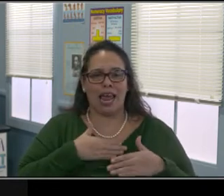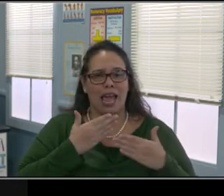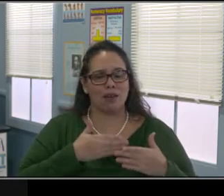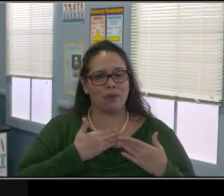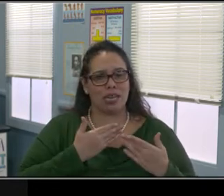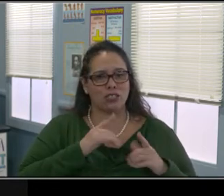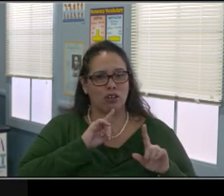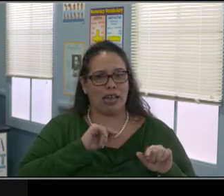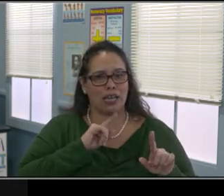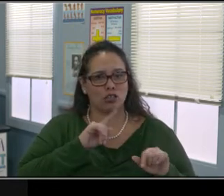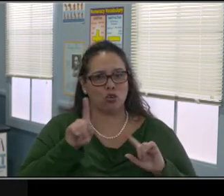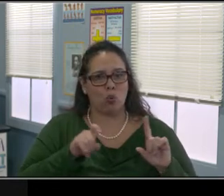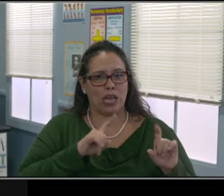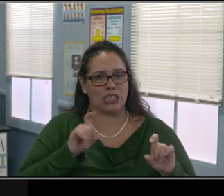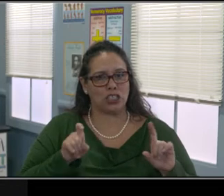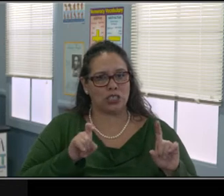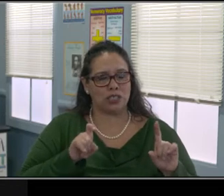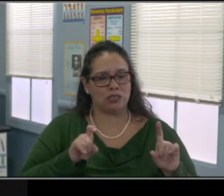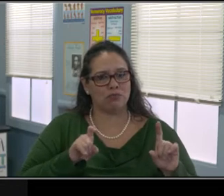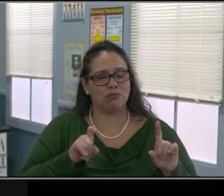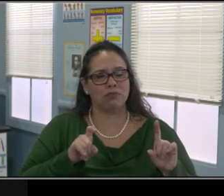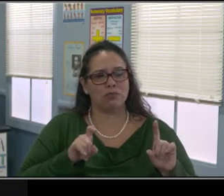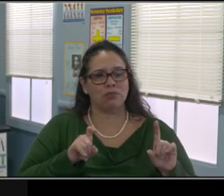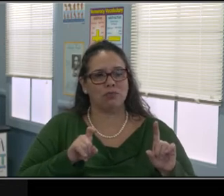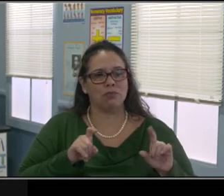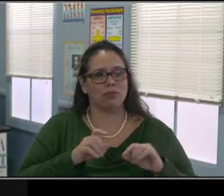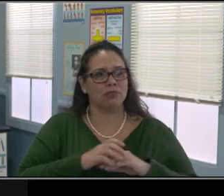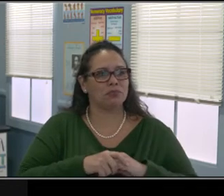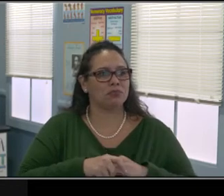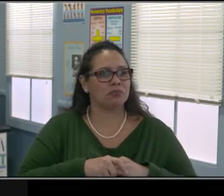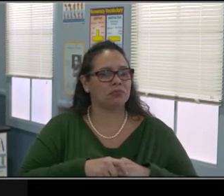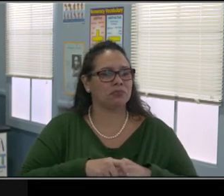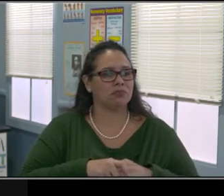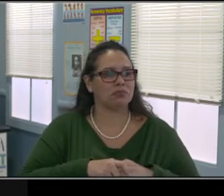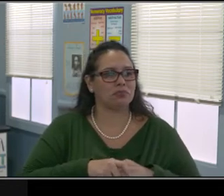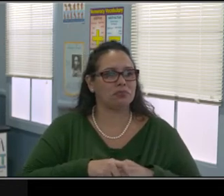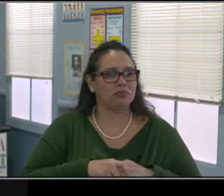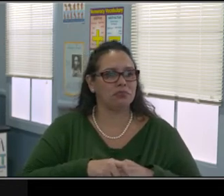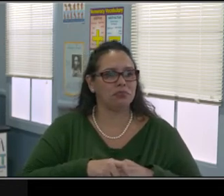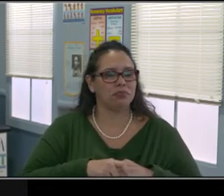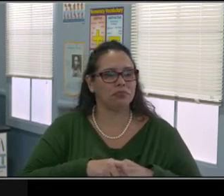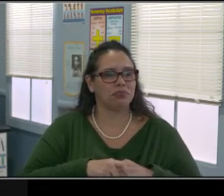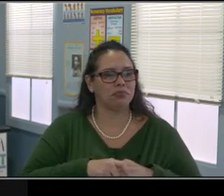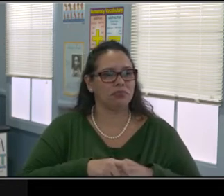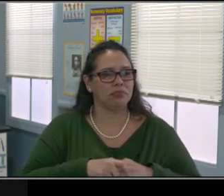and then write up. So this is an IEP or 504 plan. It's not the official document, right?